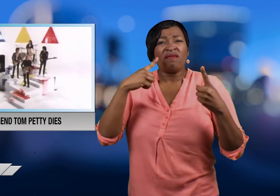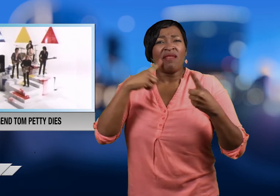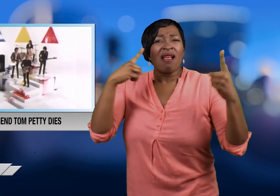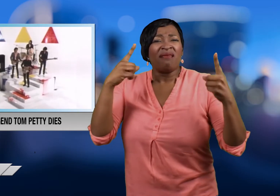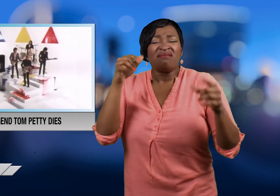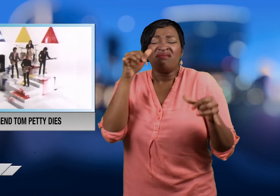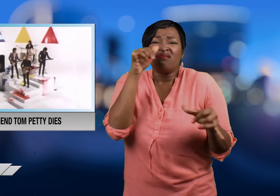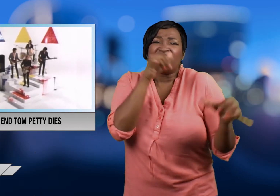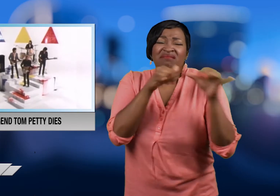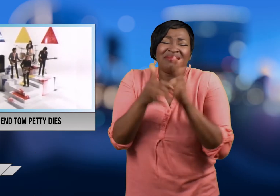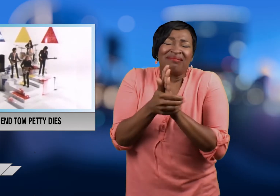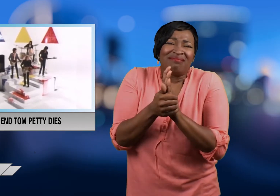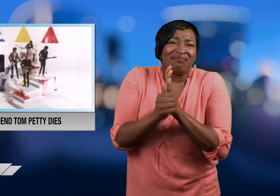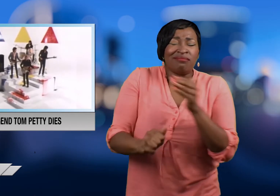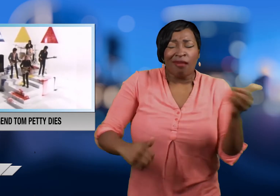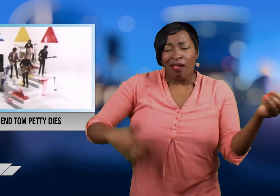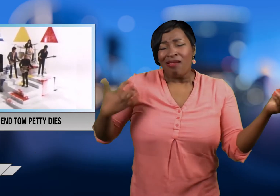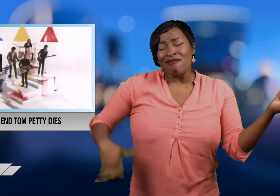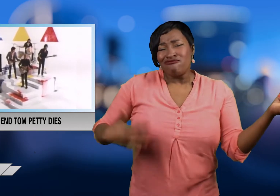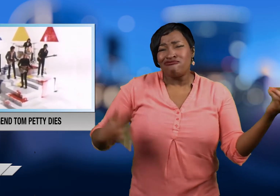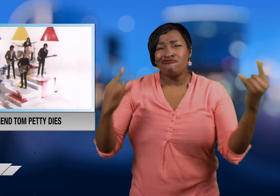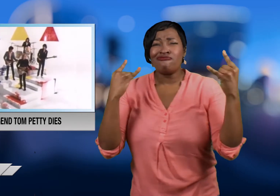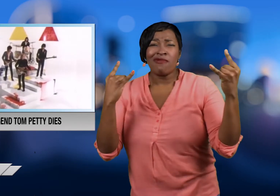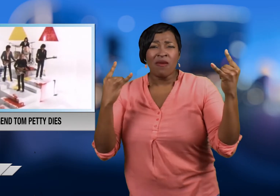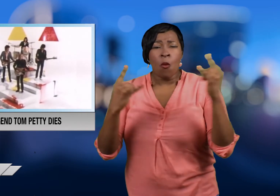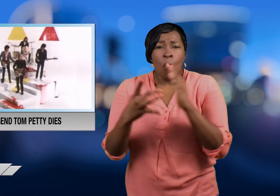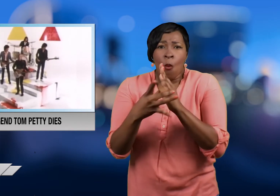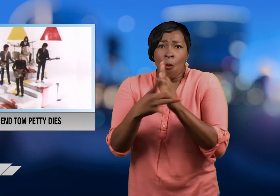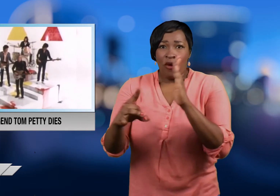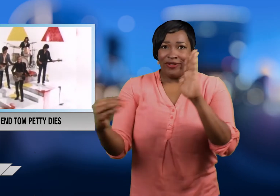inducted into the Rock n Roll